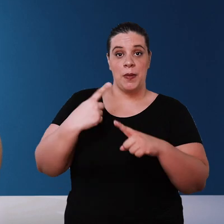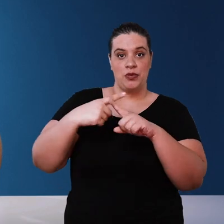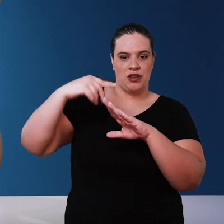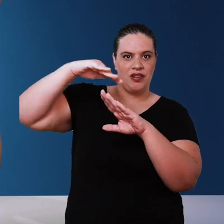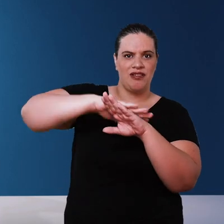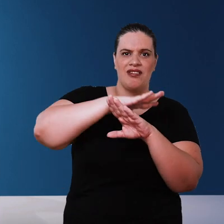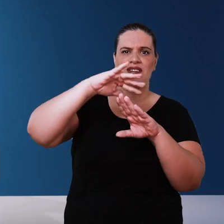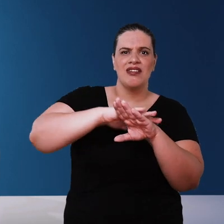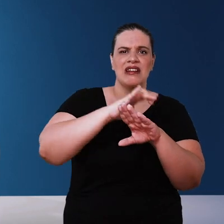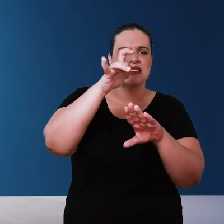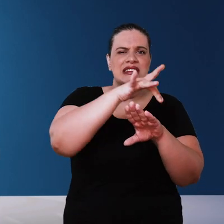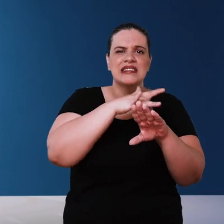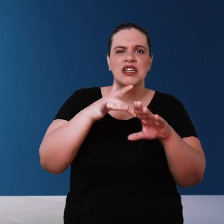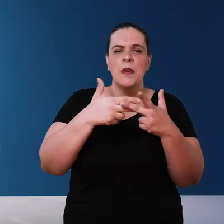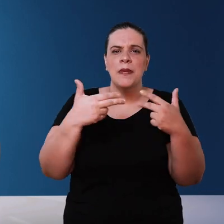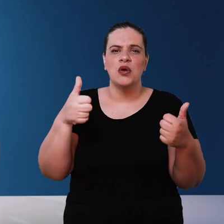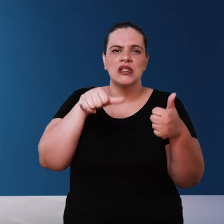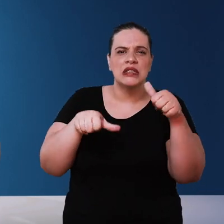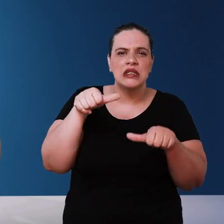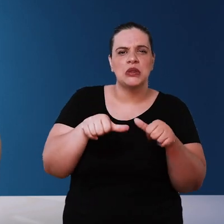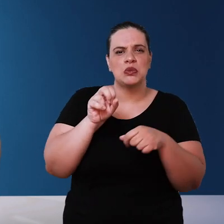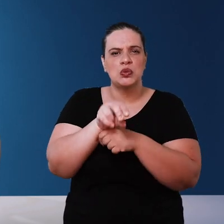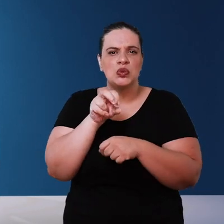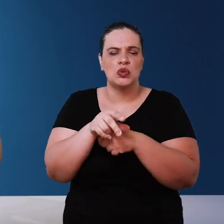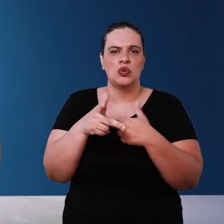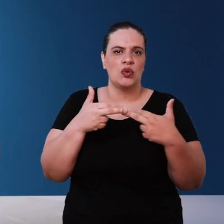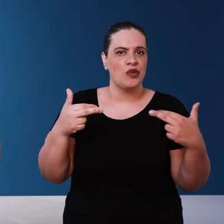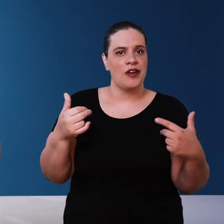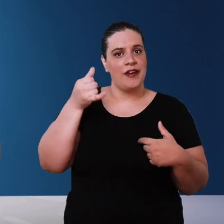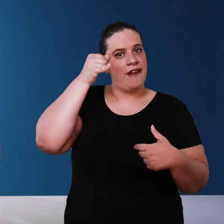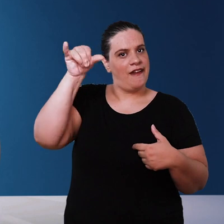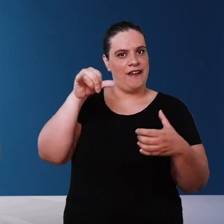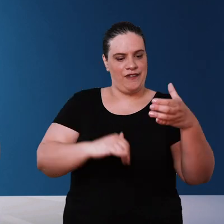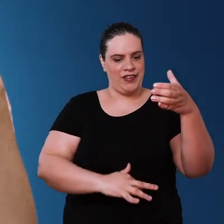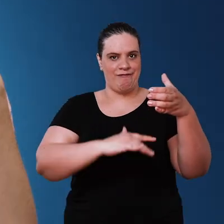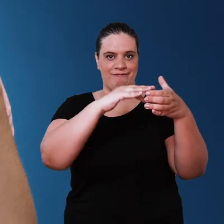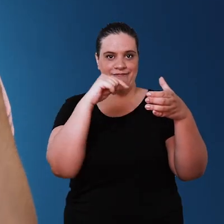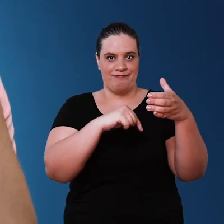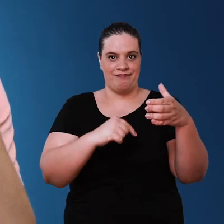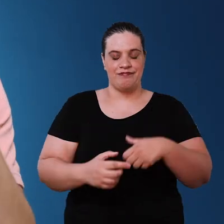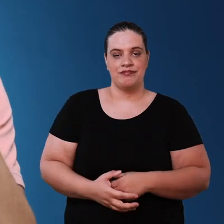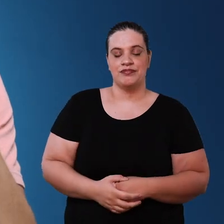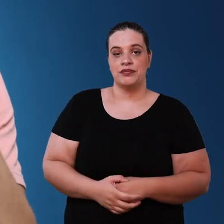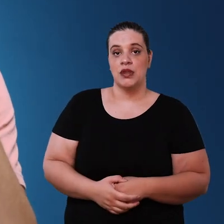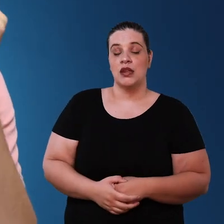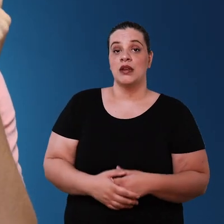it will drag a series of chemical or biological contaminants that ideally should not enter the cistern so for this we need to have a